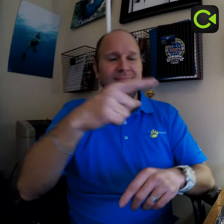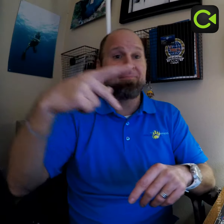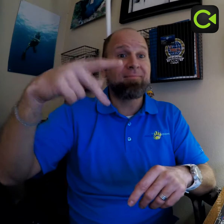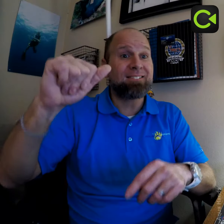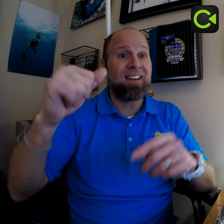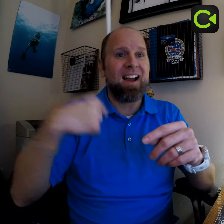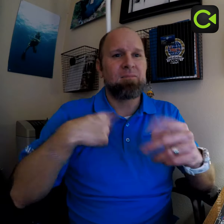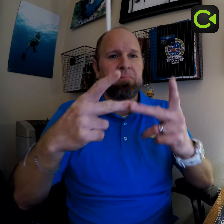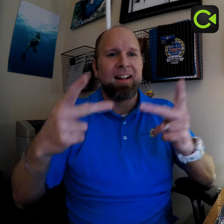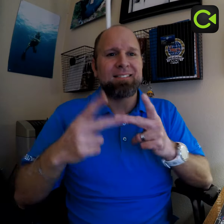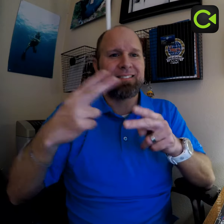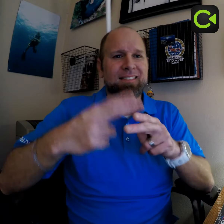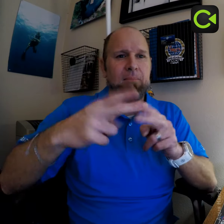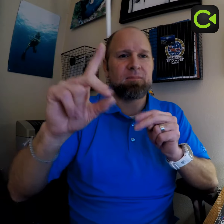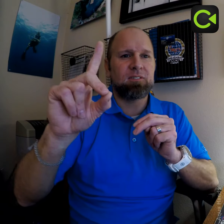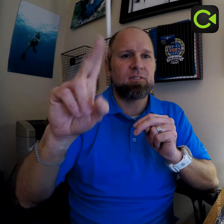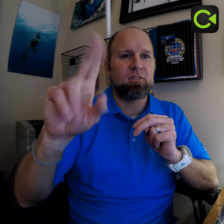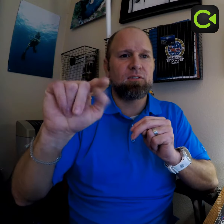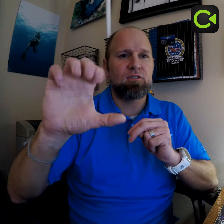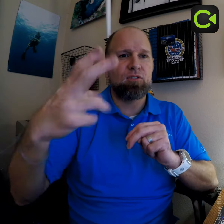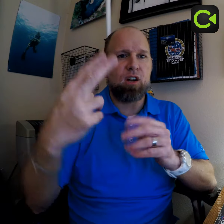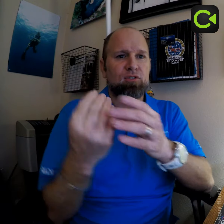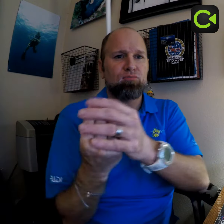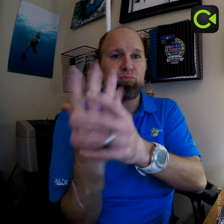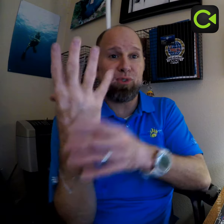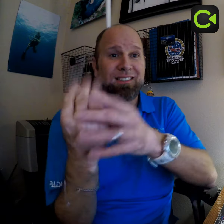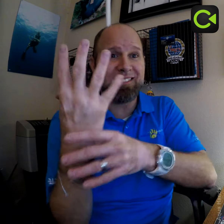In Pennsylvania, there's a place called Dutch Springs.